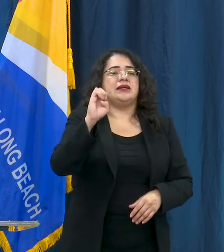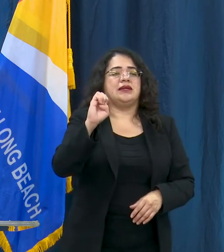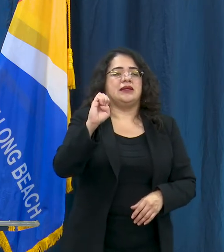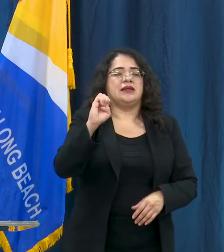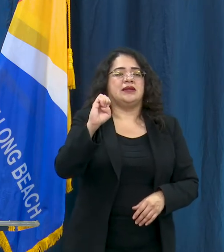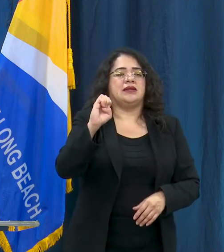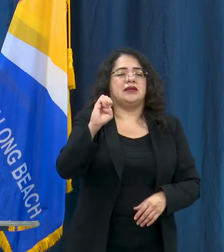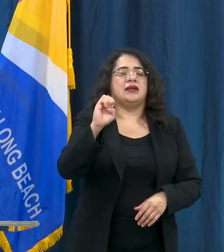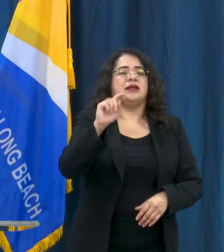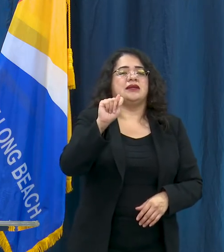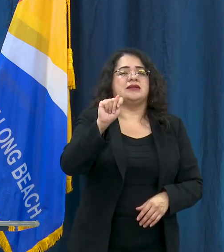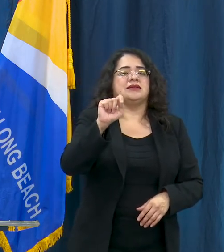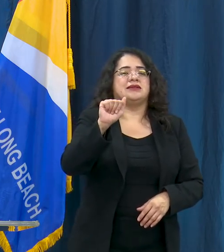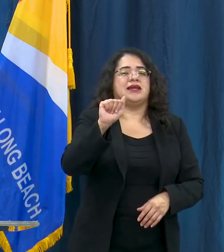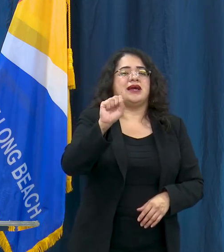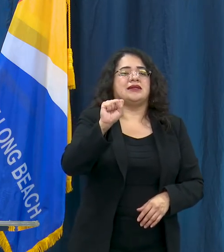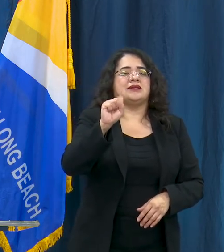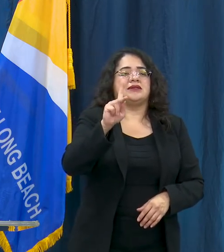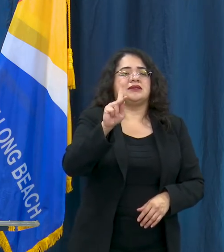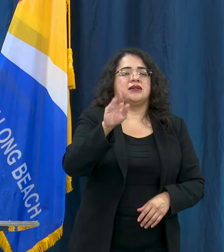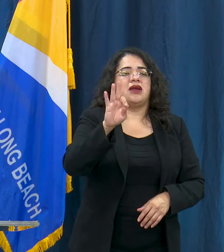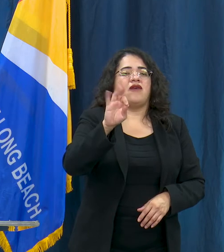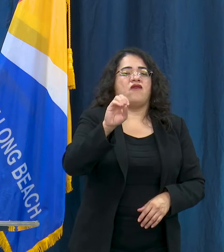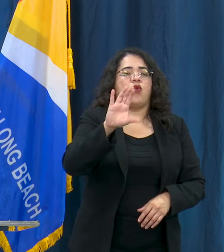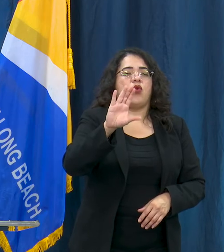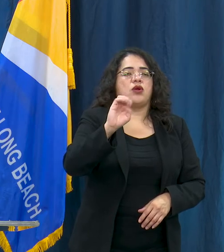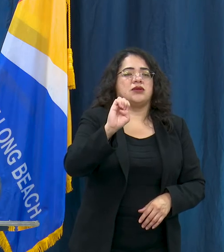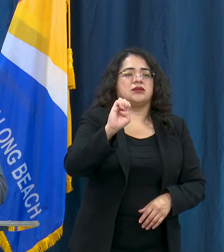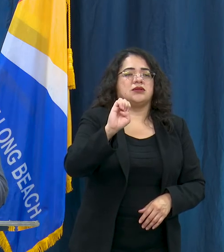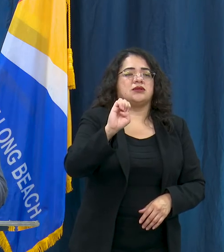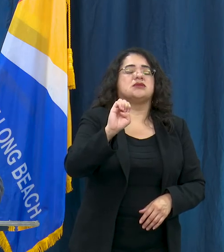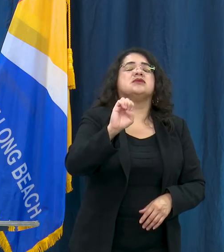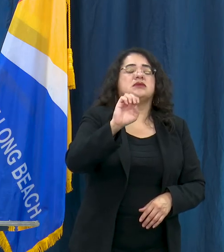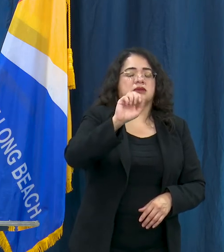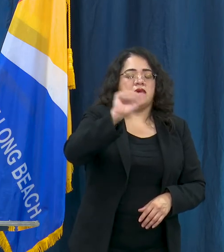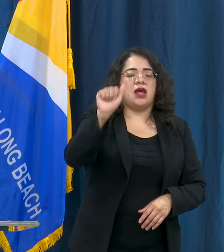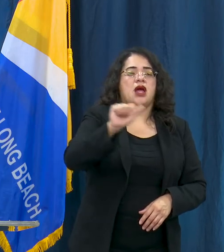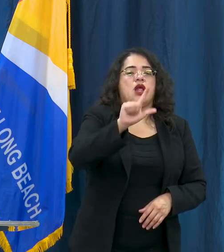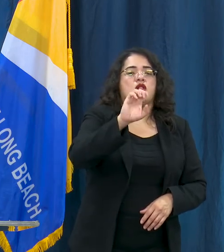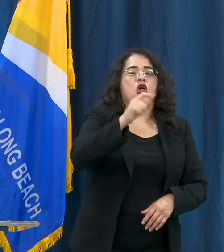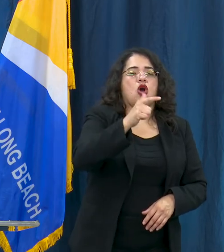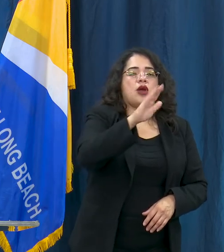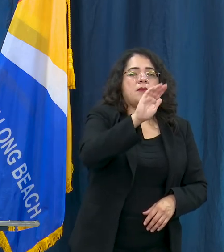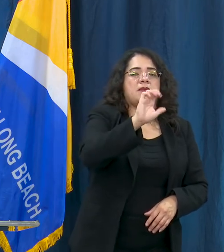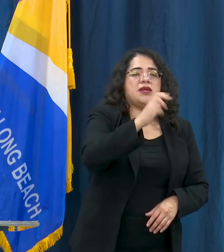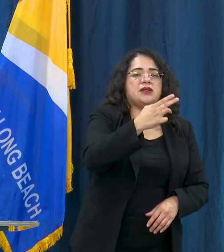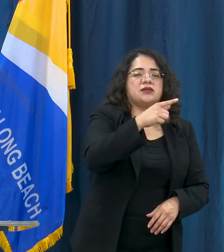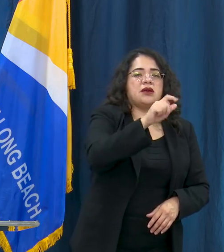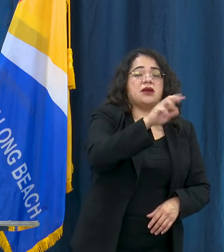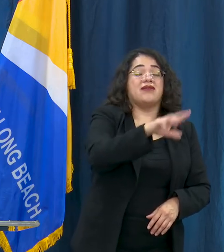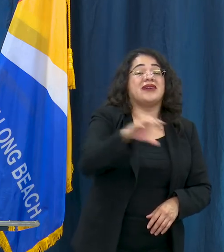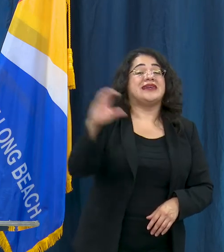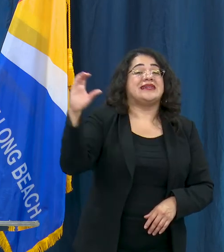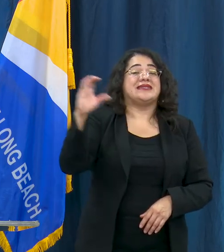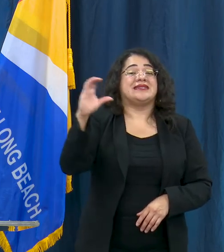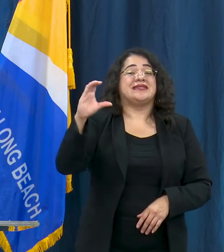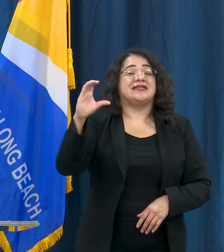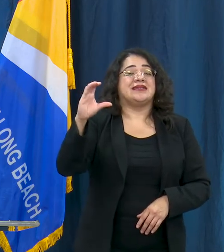CEtaskforce@longbeach.gov and I think that stands for code enforcement task force so CEtaskforce@longbeach.gov, you could